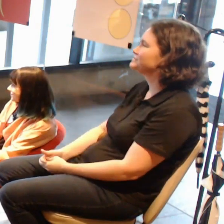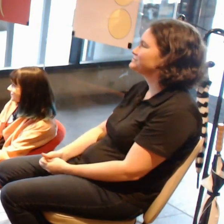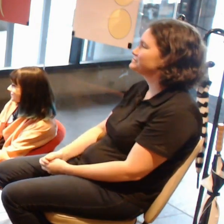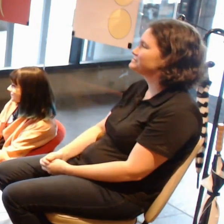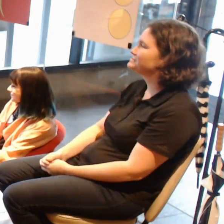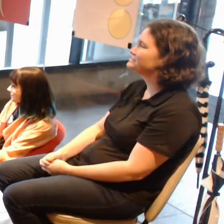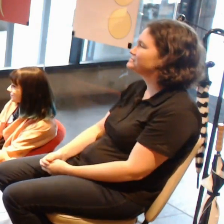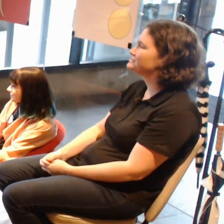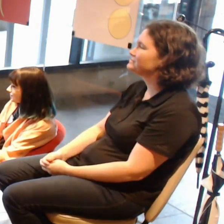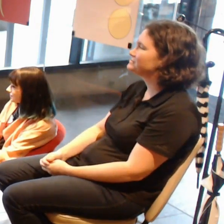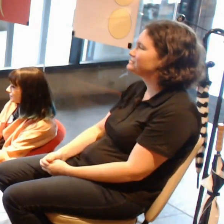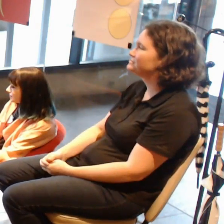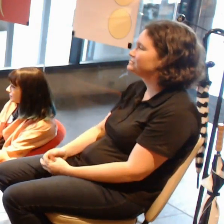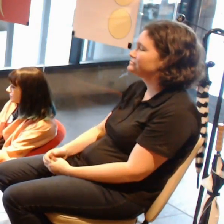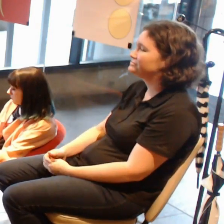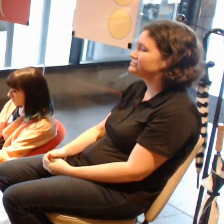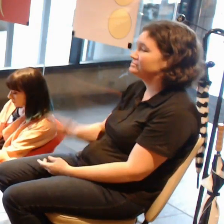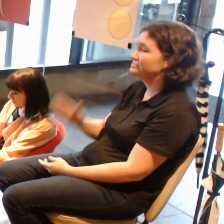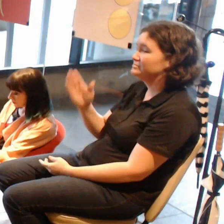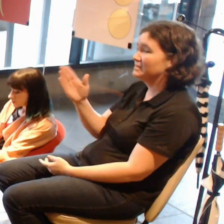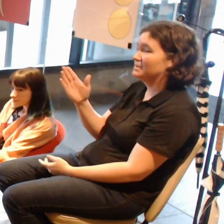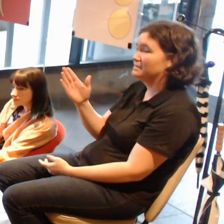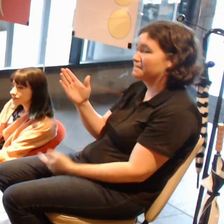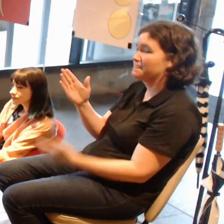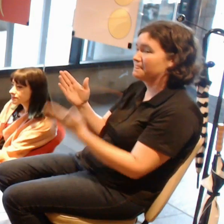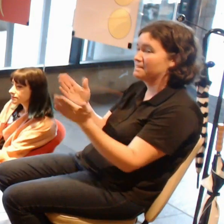The bar will be open for a little bit longer